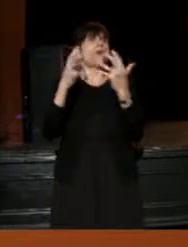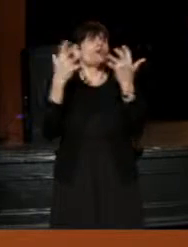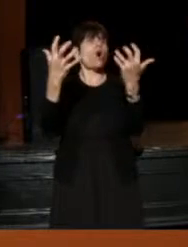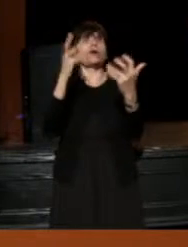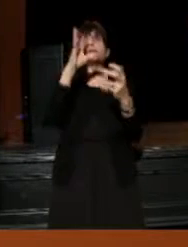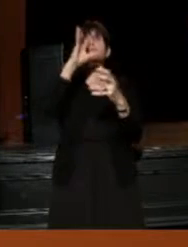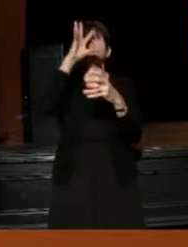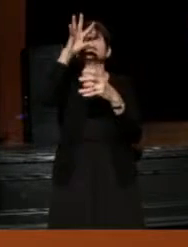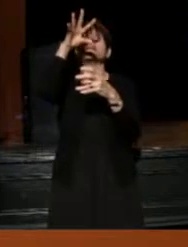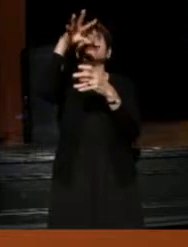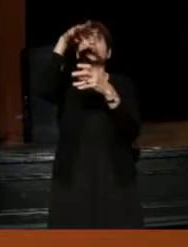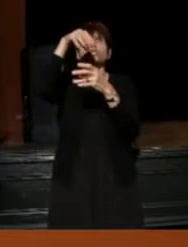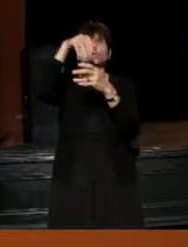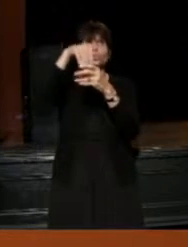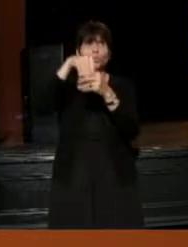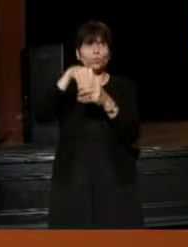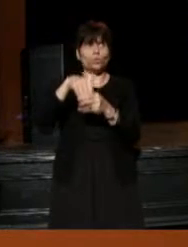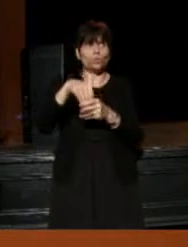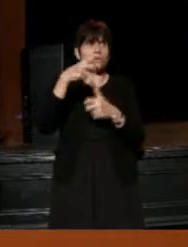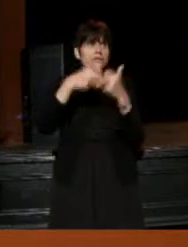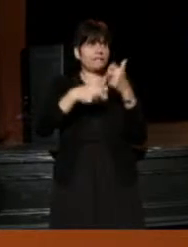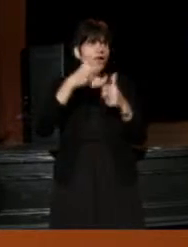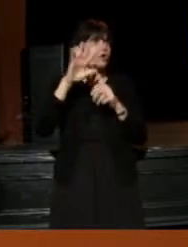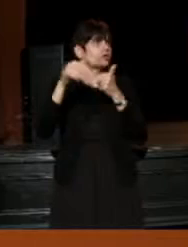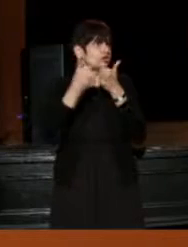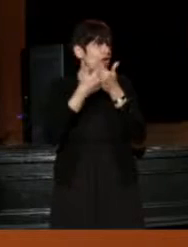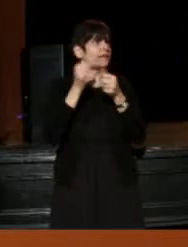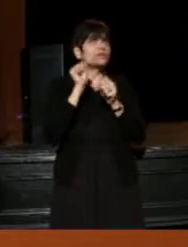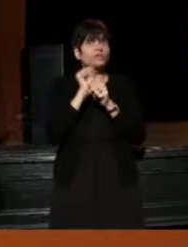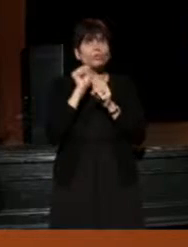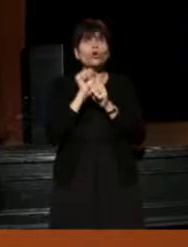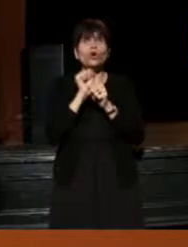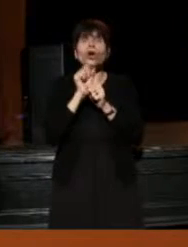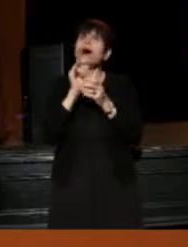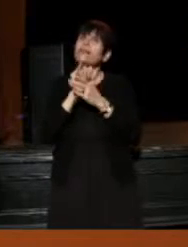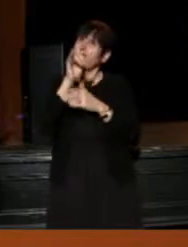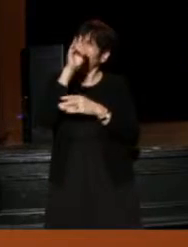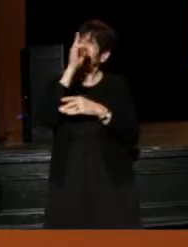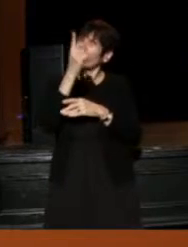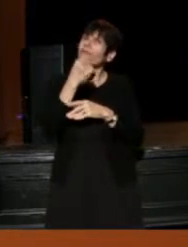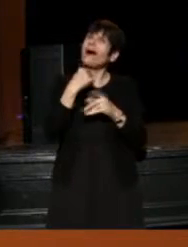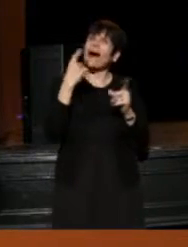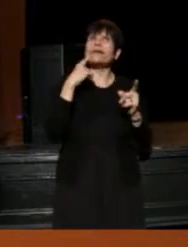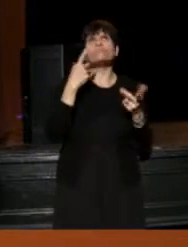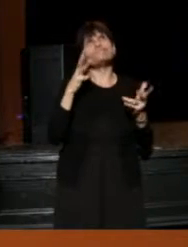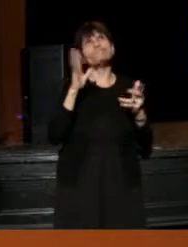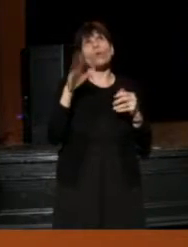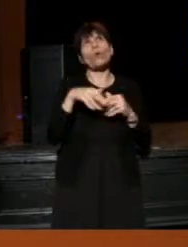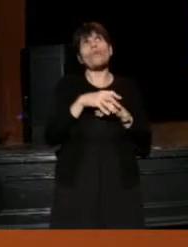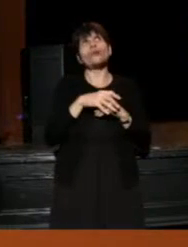into difficult or challenging work, and that's something, I think, --well...no, no. I don't go there.--